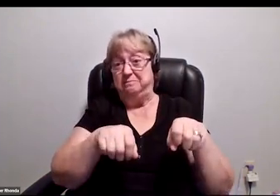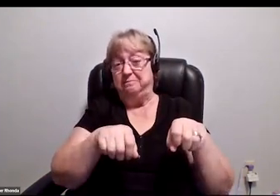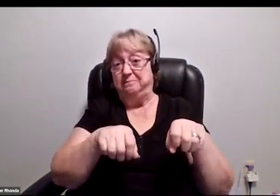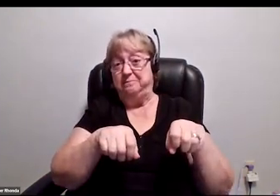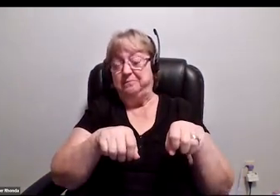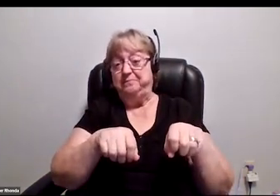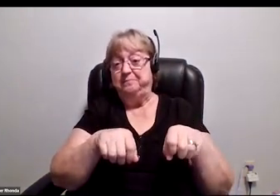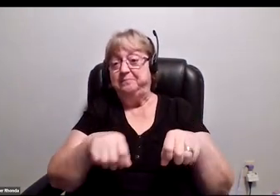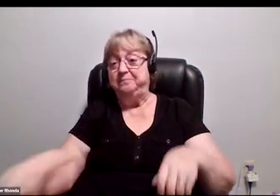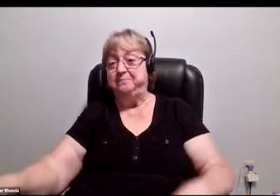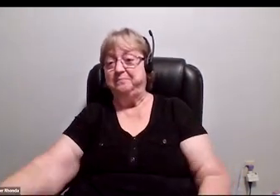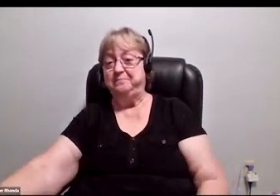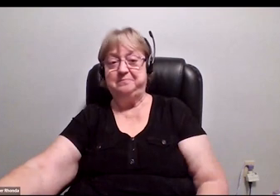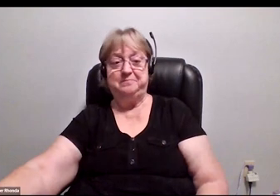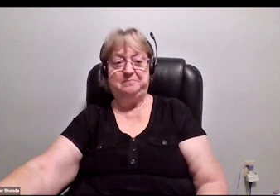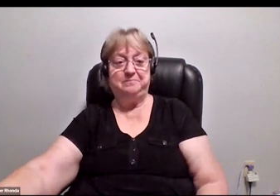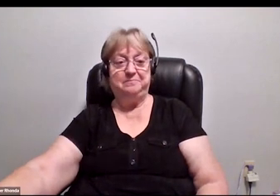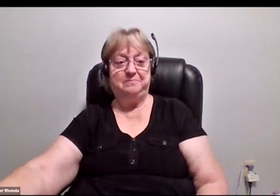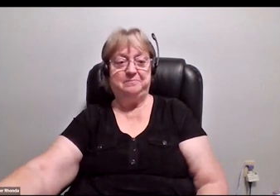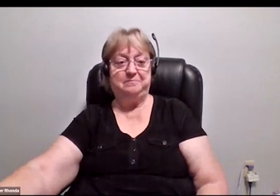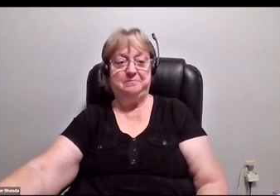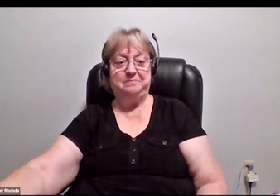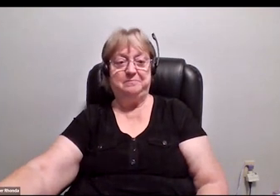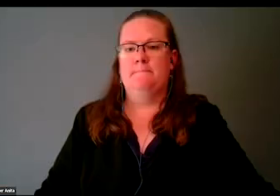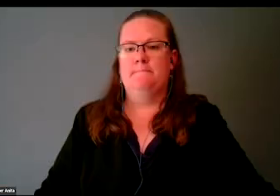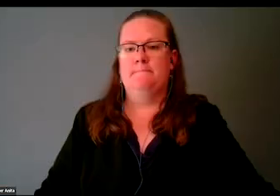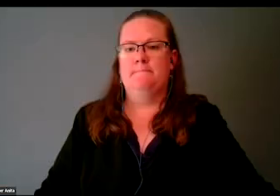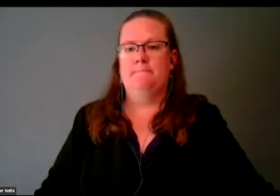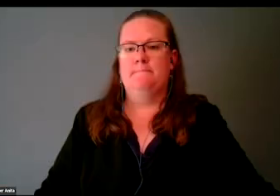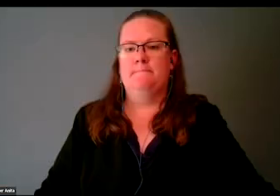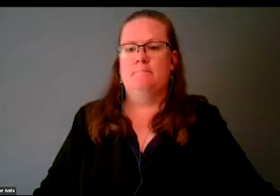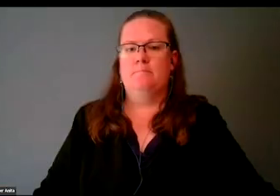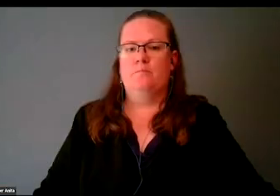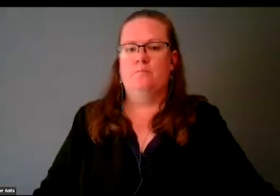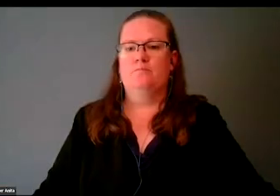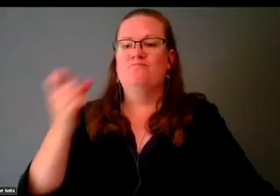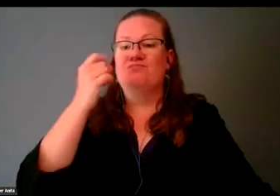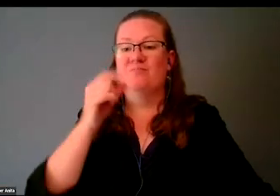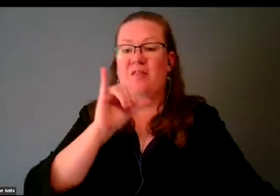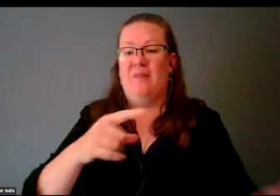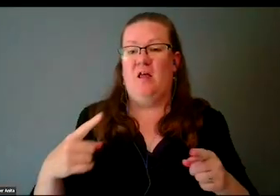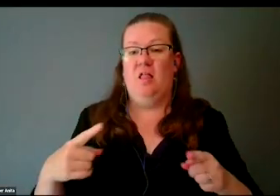the contradictory space you have to live in, right? It's this contradiction of, "Boo, your system sucks.